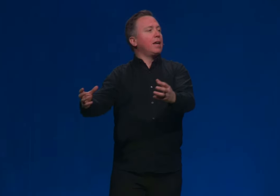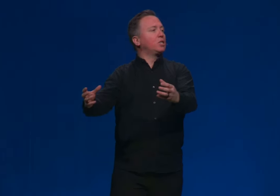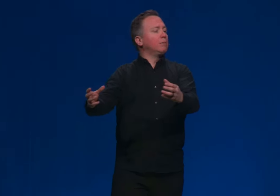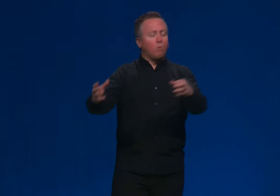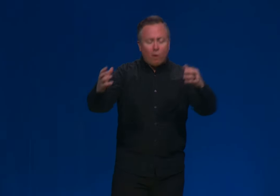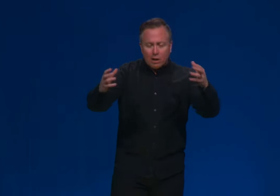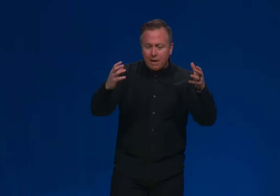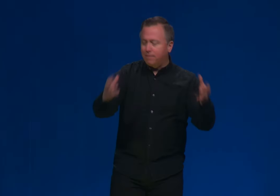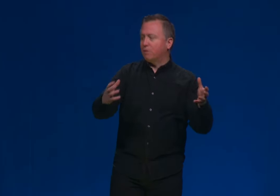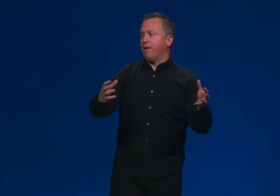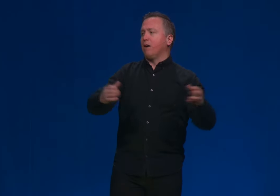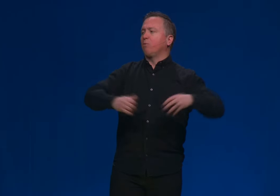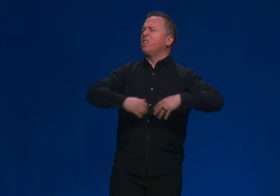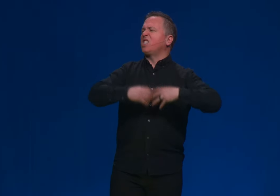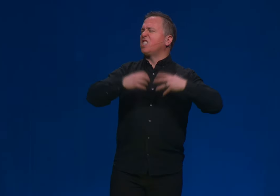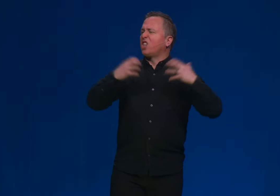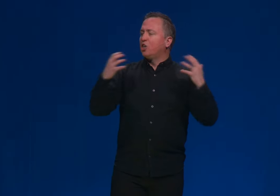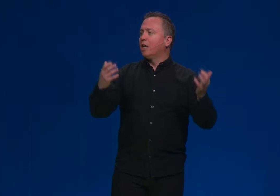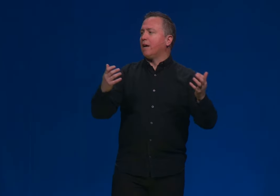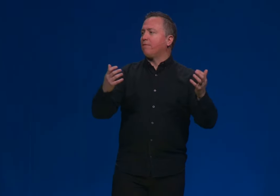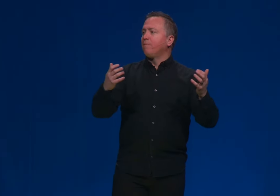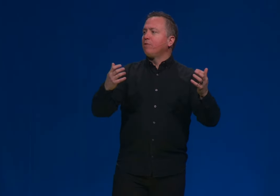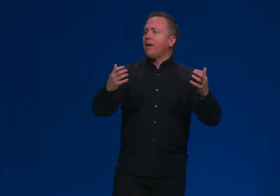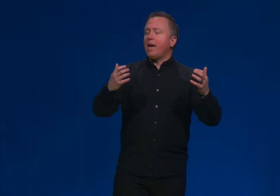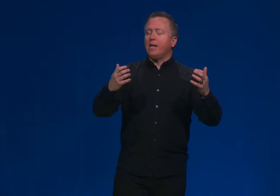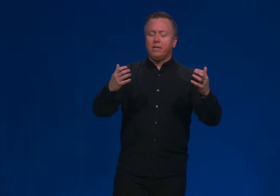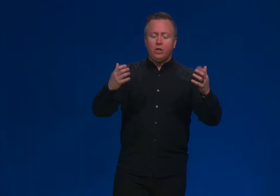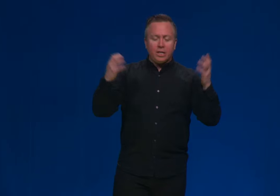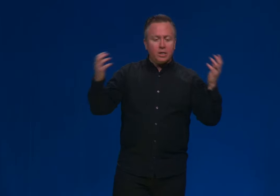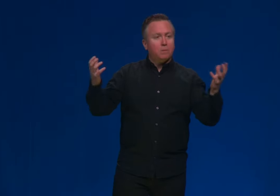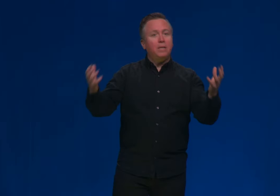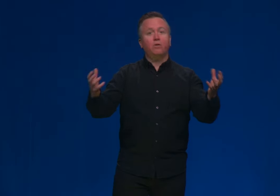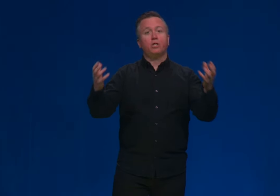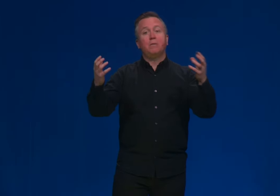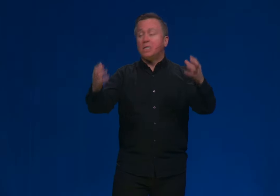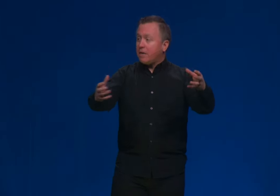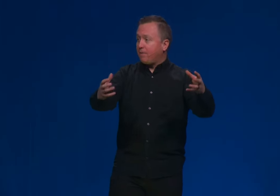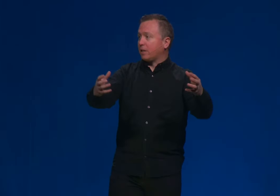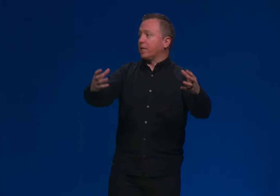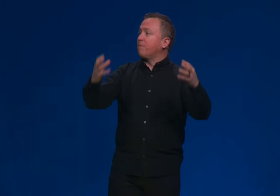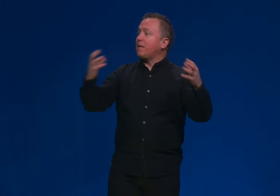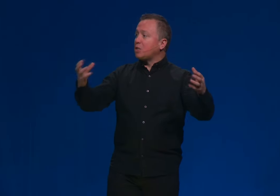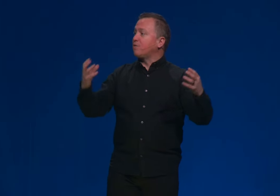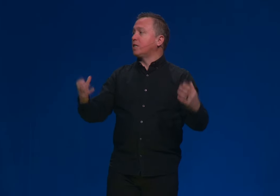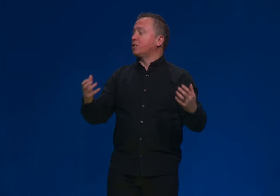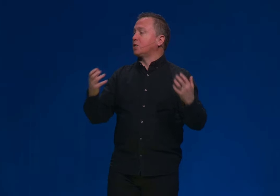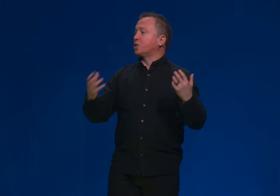And it's all about where life is found, where's the good life? And Genesis speaks to specifically the message of Genesis.